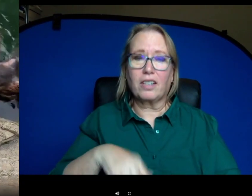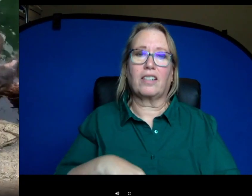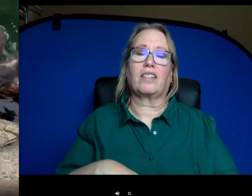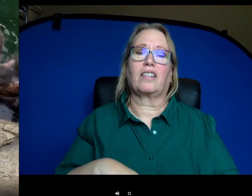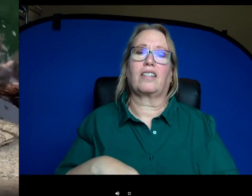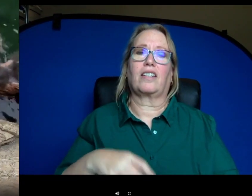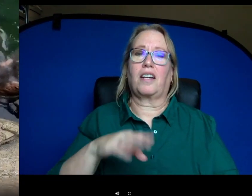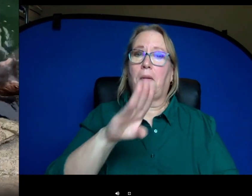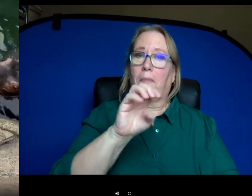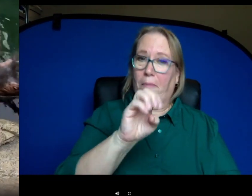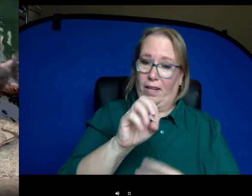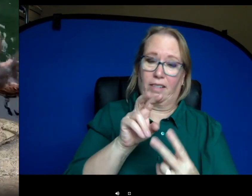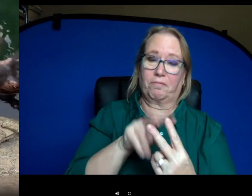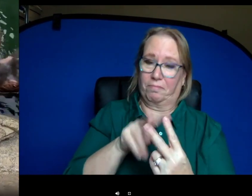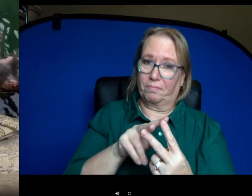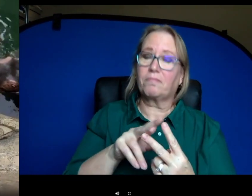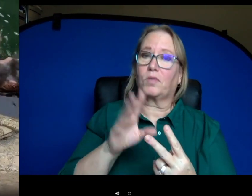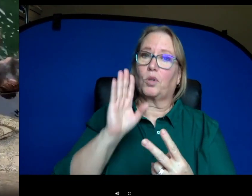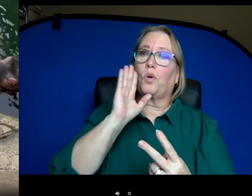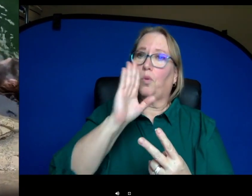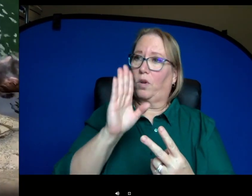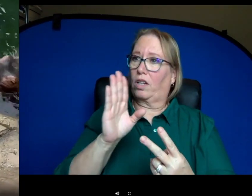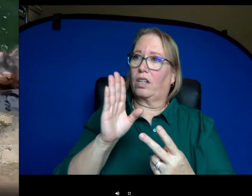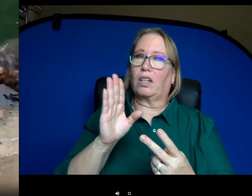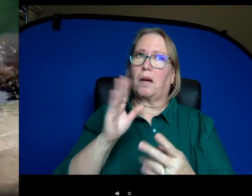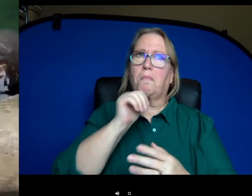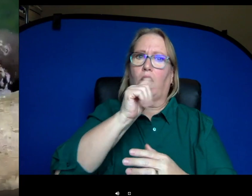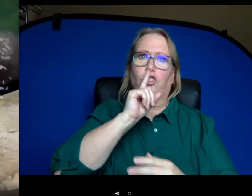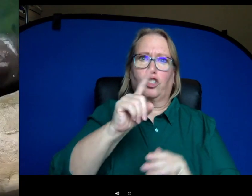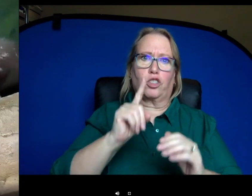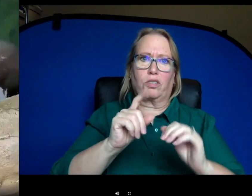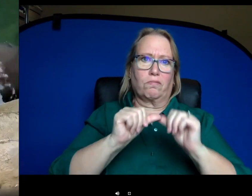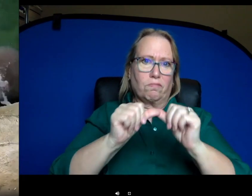be bringing more to you all week. And um, we're not sure how long they'll last